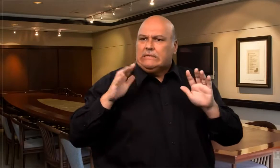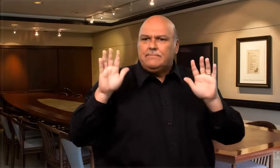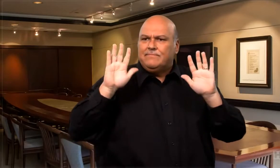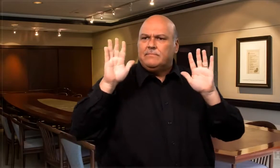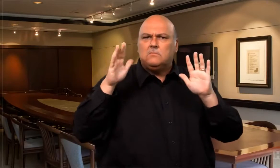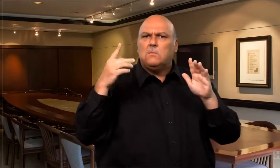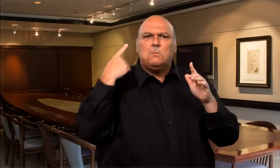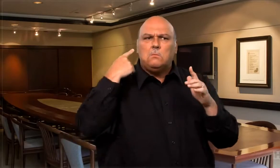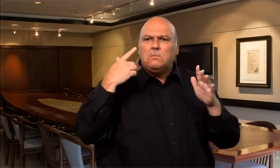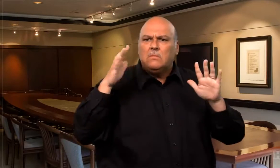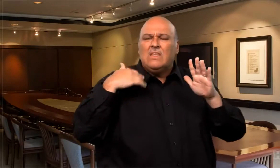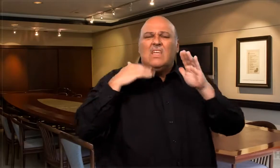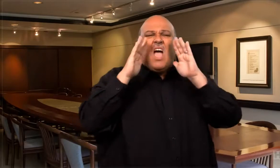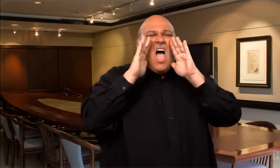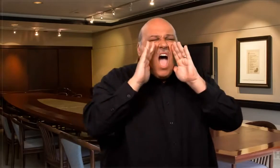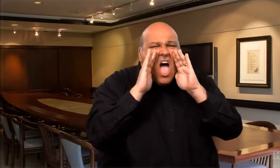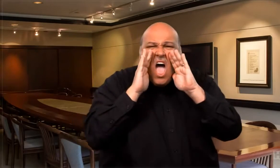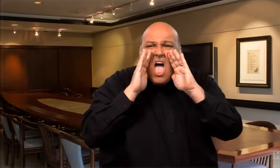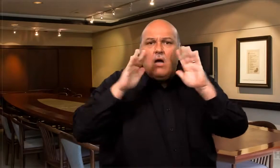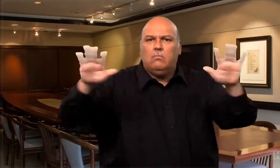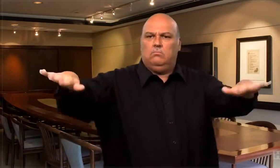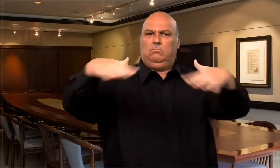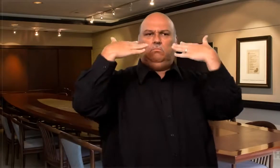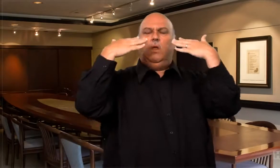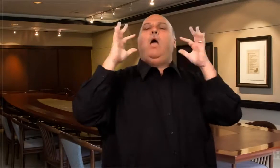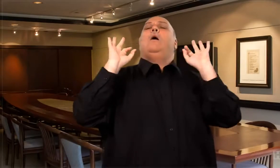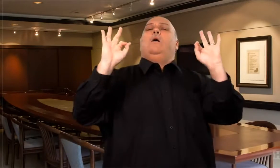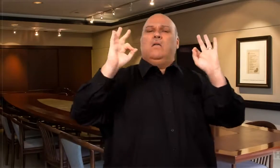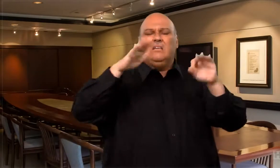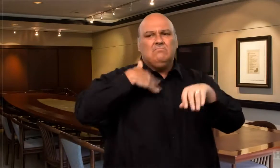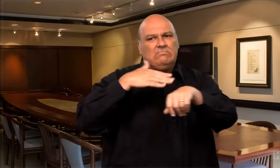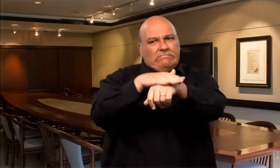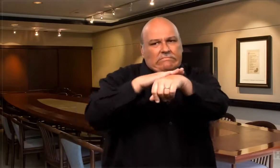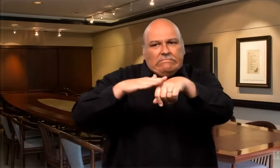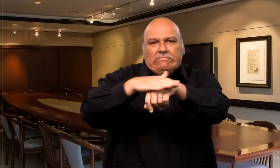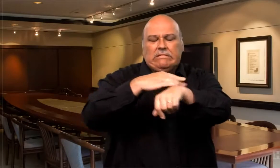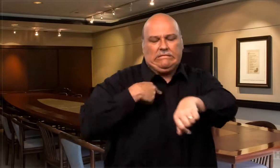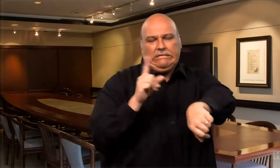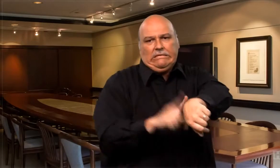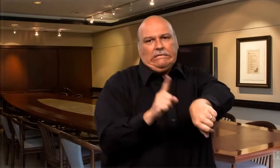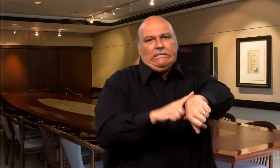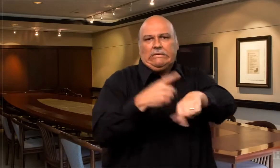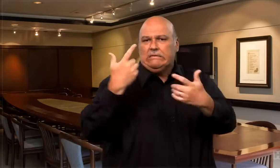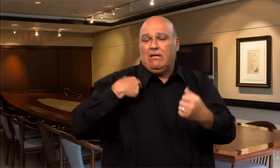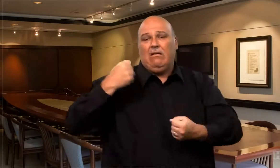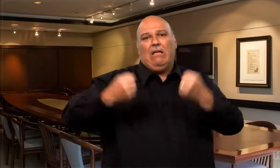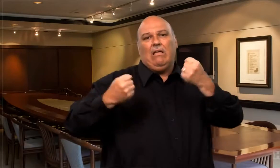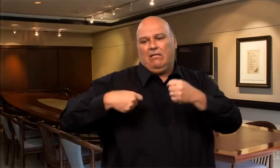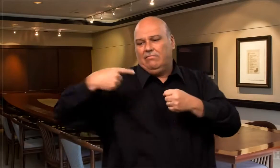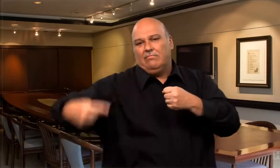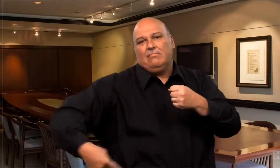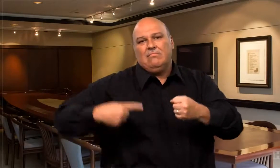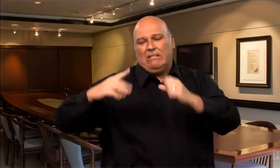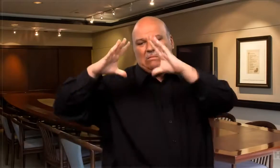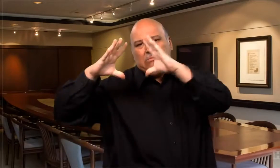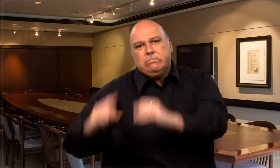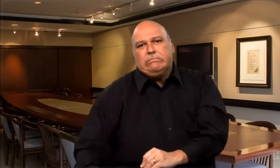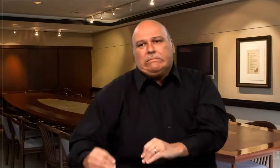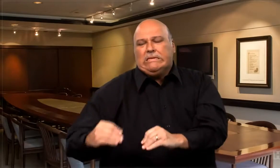to shout to their attention and was able to apologize for my tardiness, not only that, I also explained that my car’s tire somehow got punctured and I had to